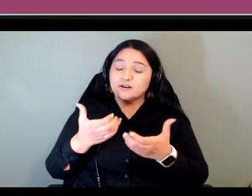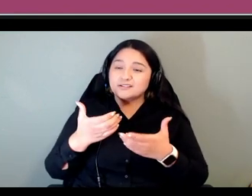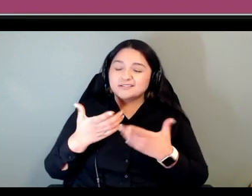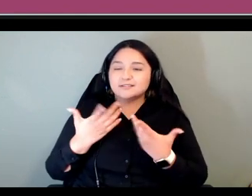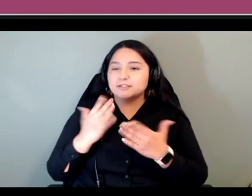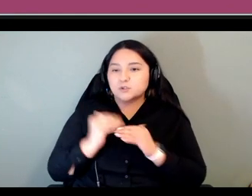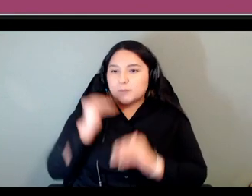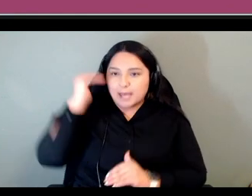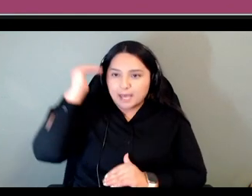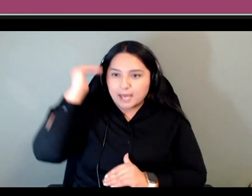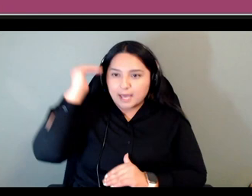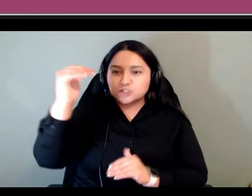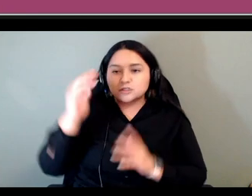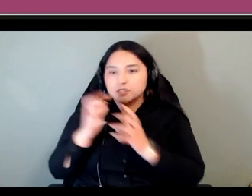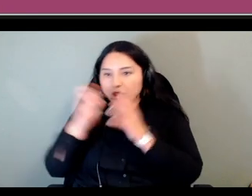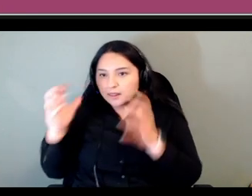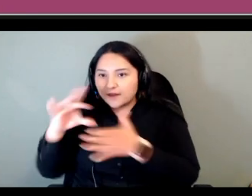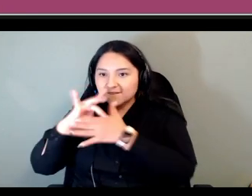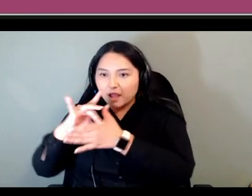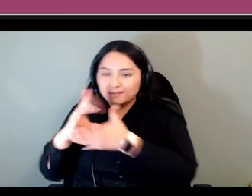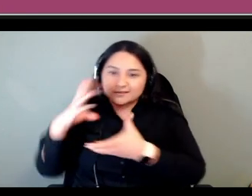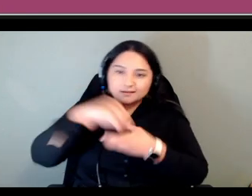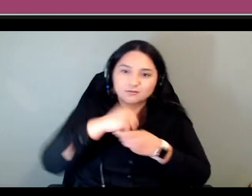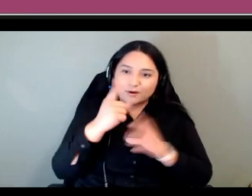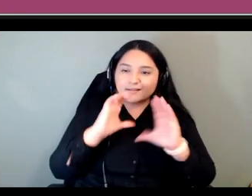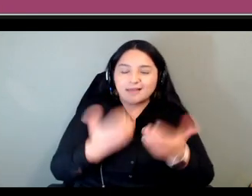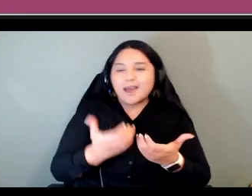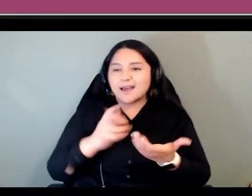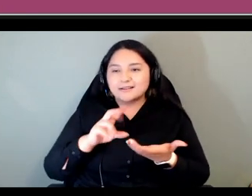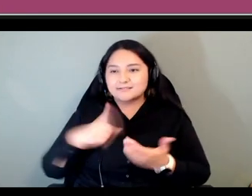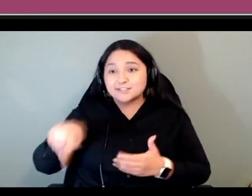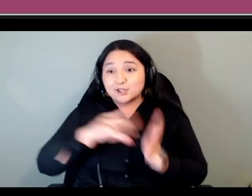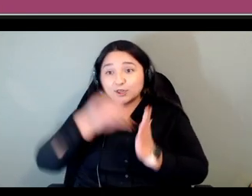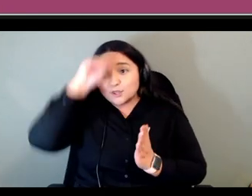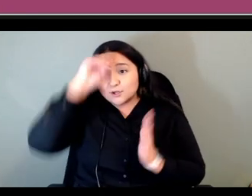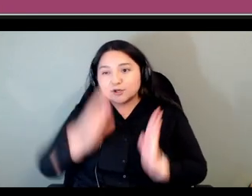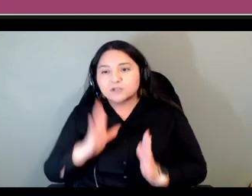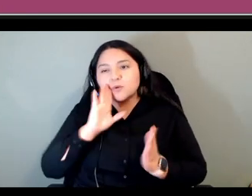you know really overwhelming for the learners and probably not as effective so um it was